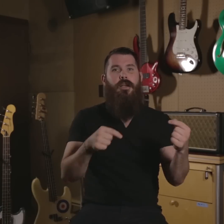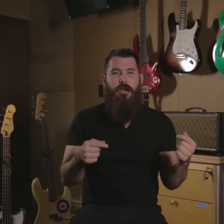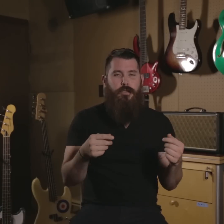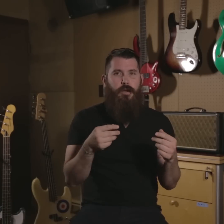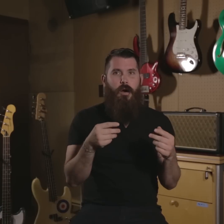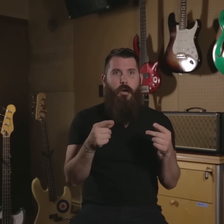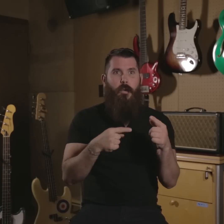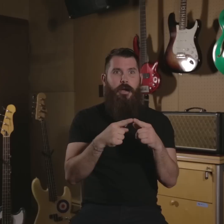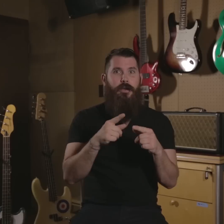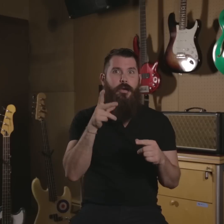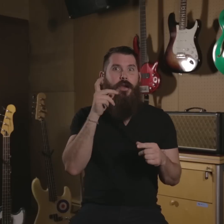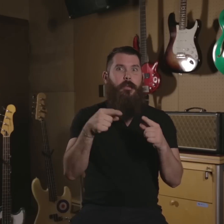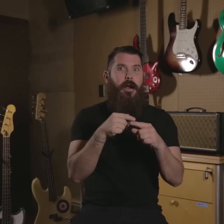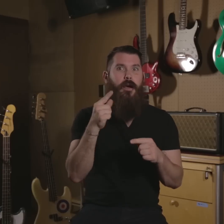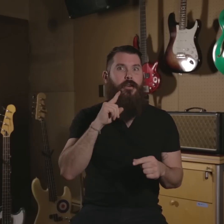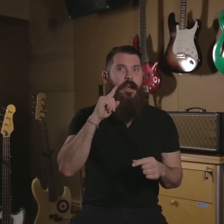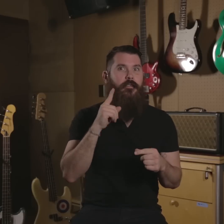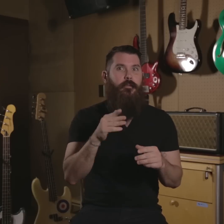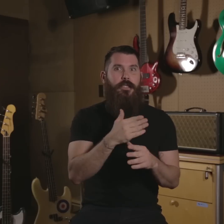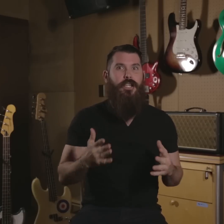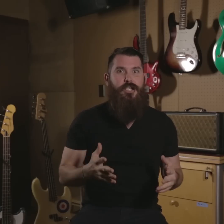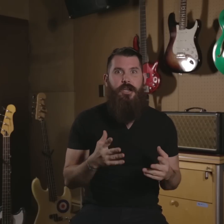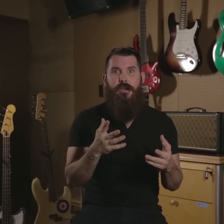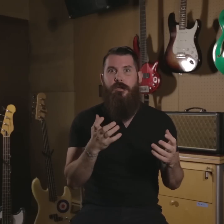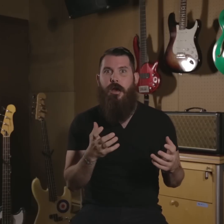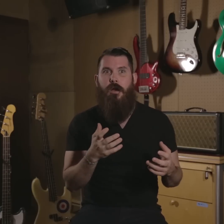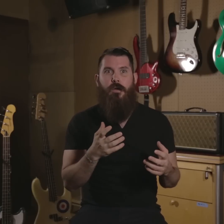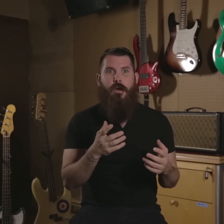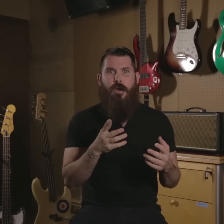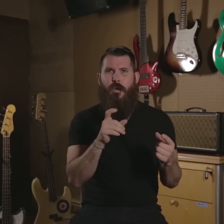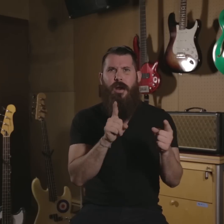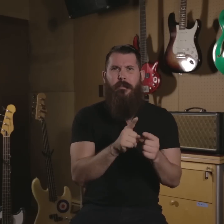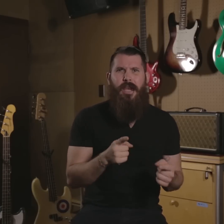So, when you hear about other deaf musician you want to meet.